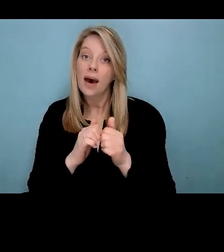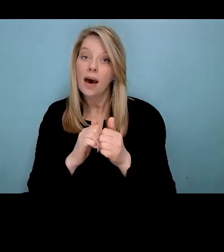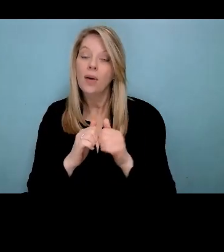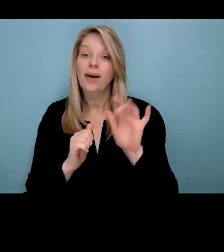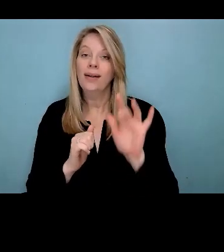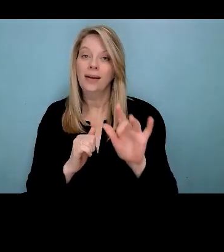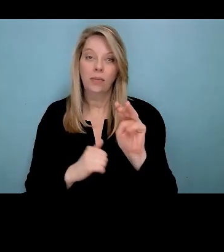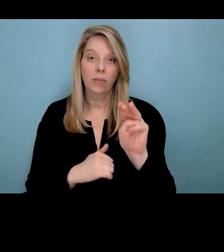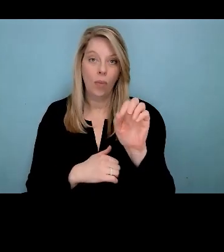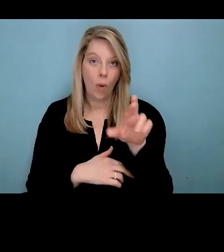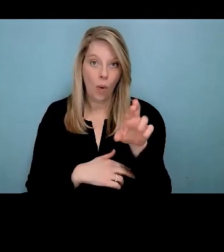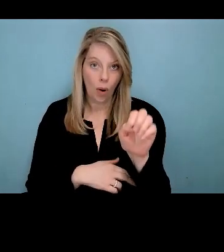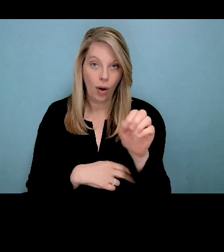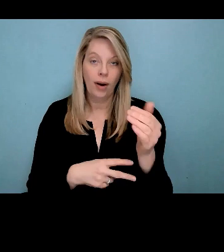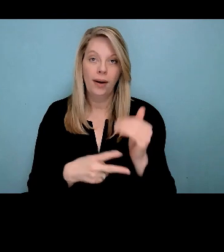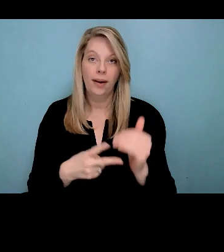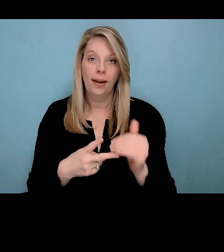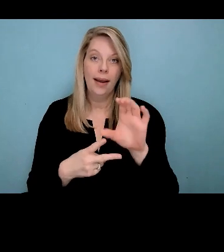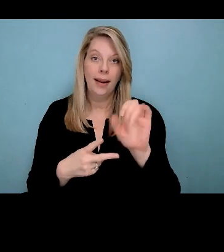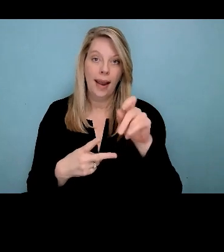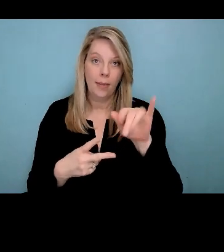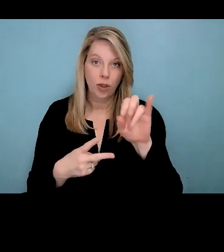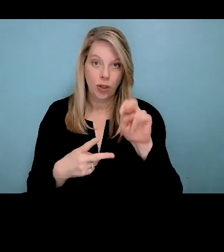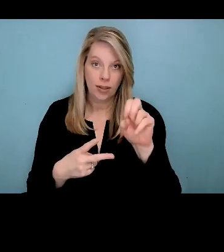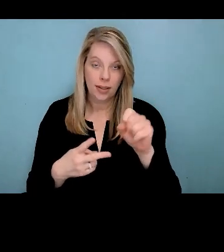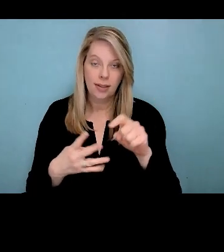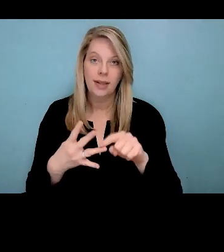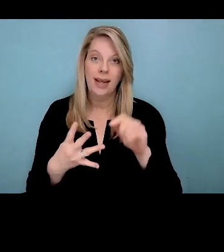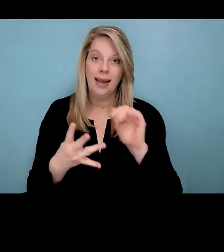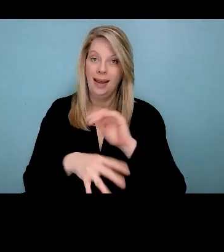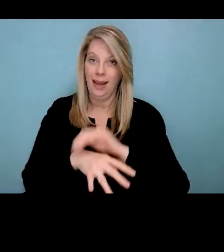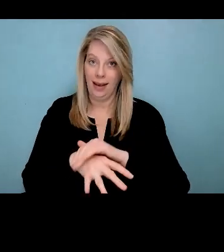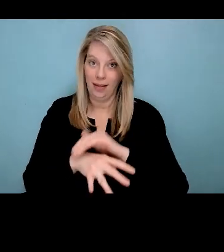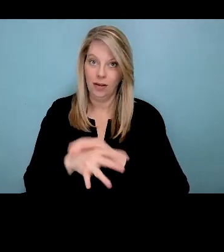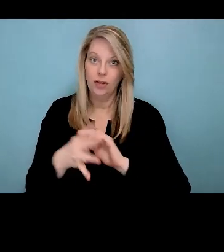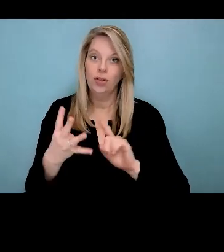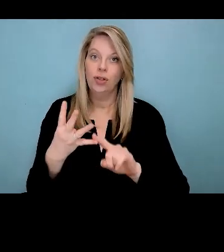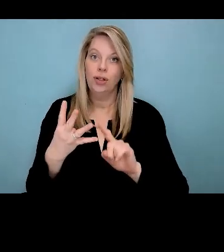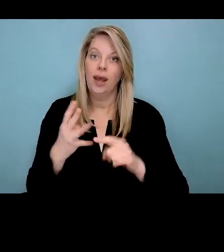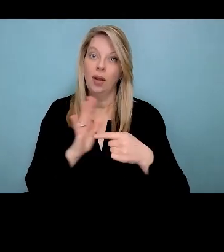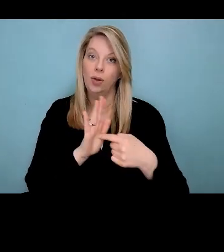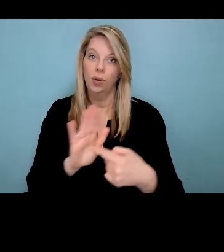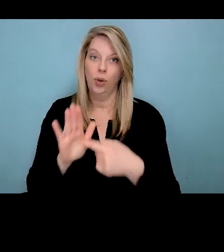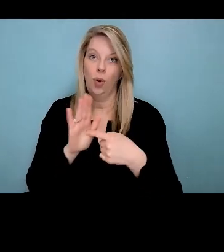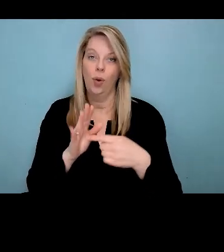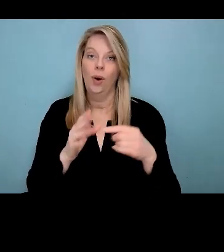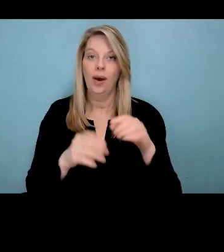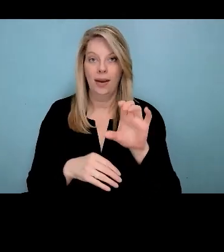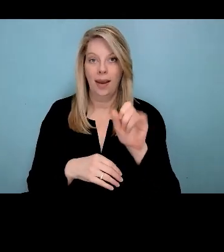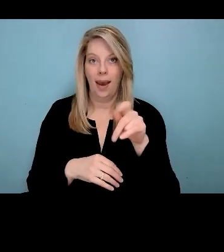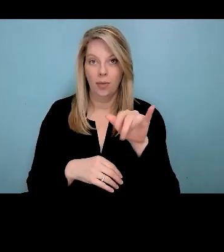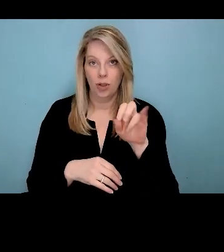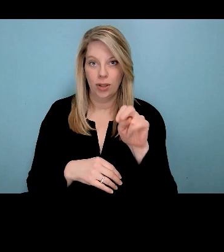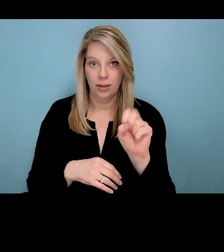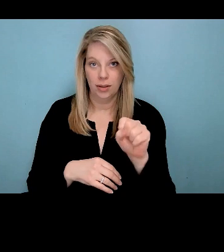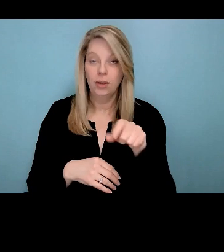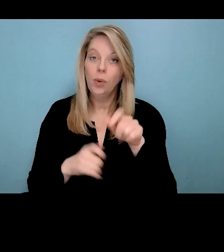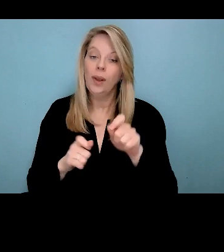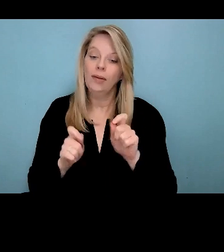more. Captions, English, and show captions. Within captions, you can also just caption